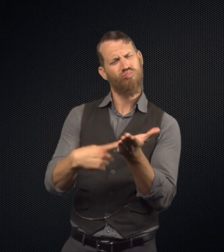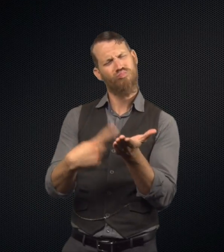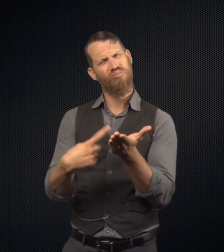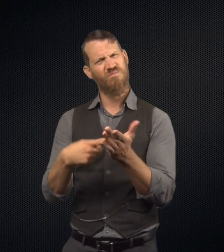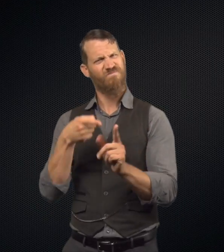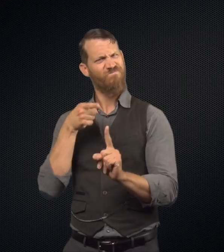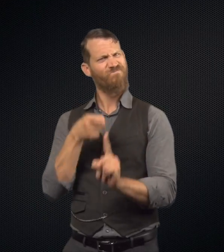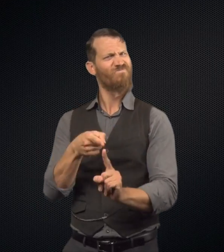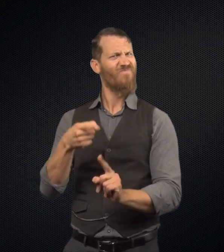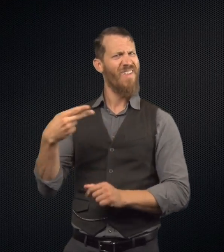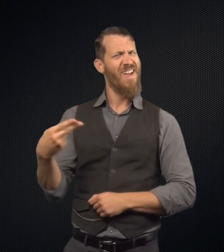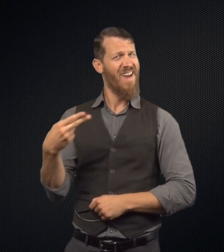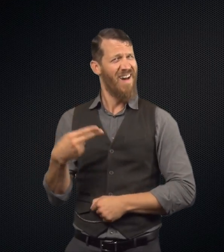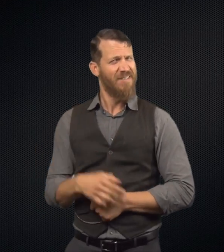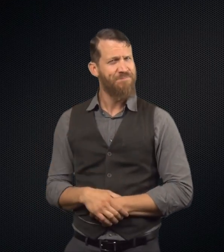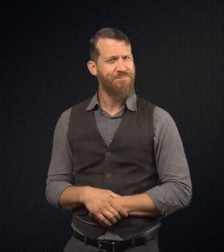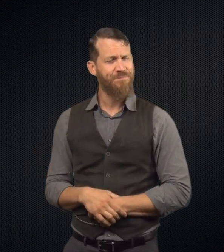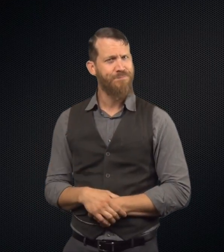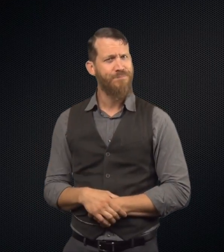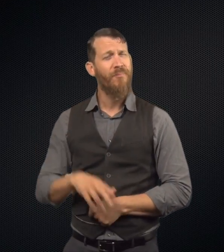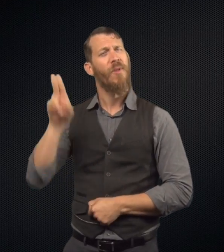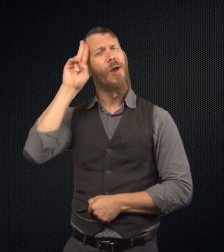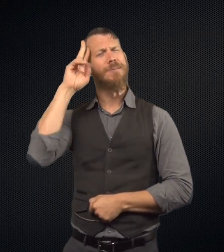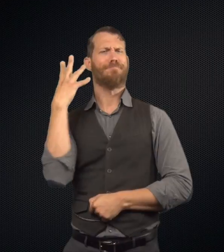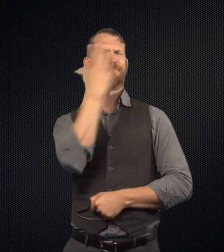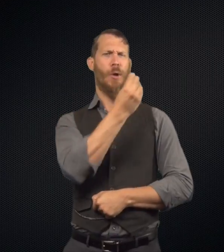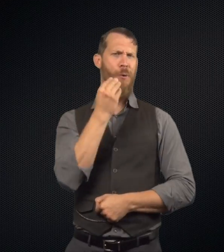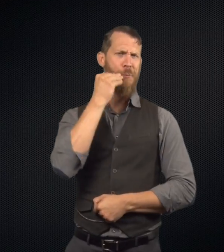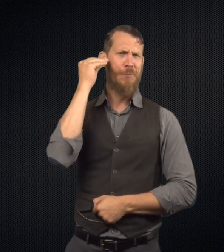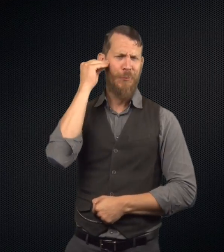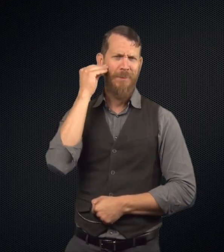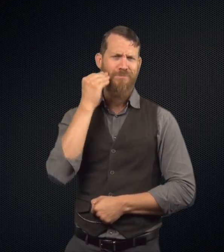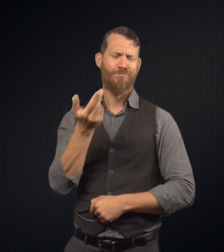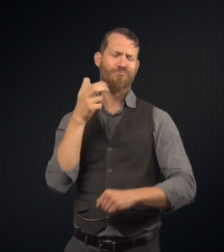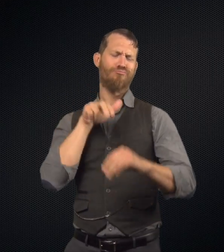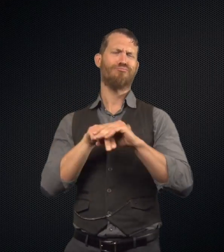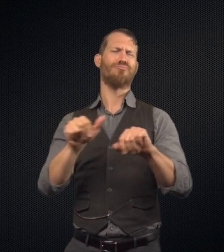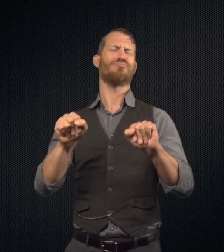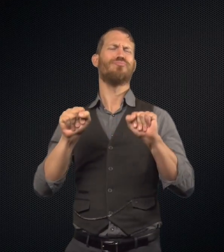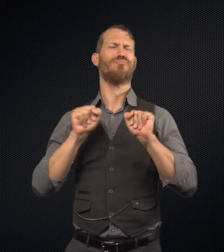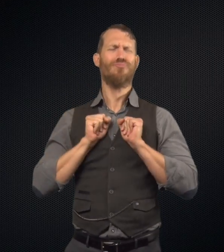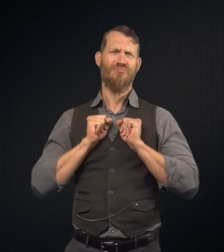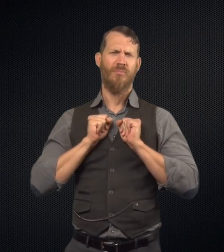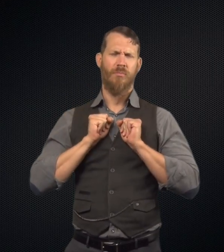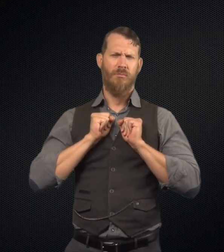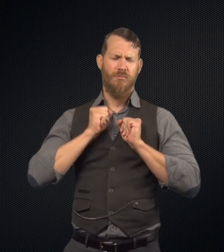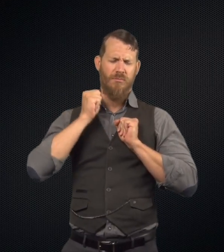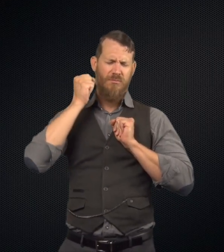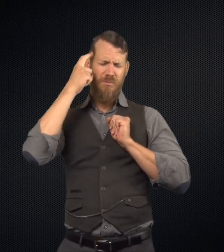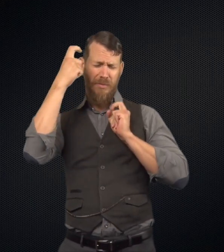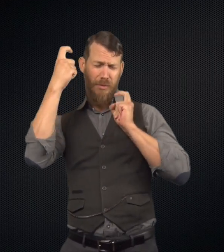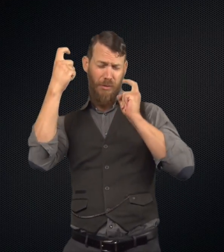They have a conversation about Mr. Hyde. Afterwards, Utterson goes home and goes to bed.